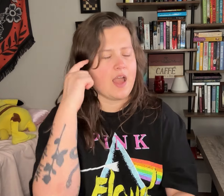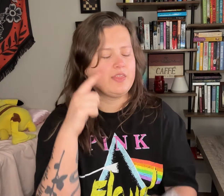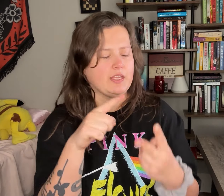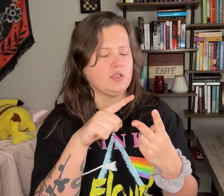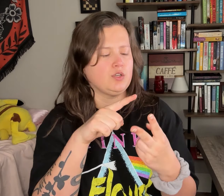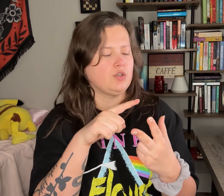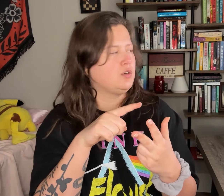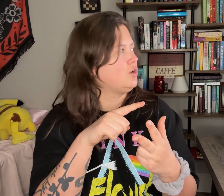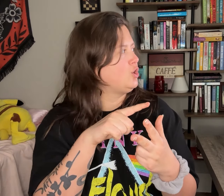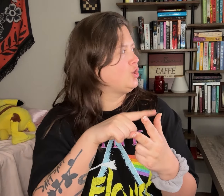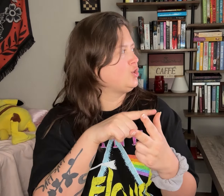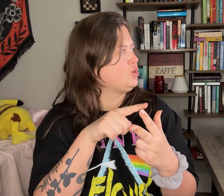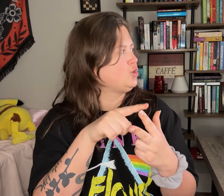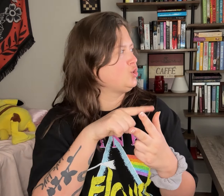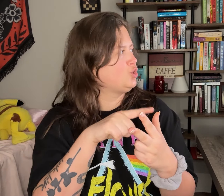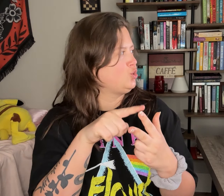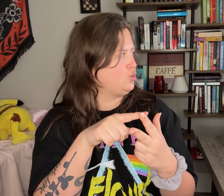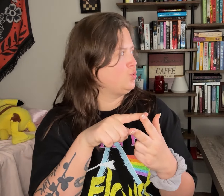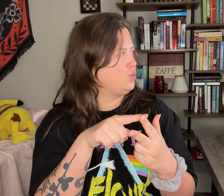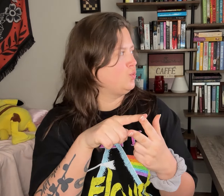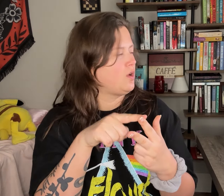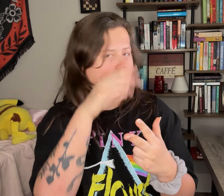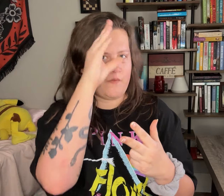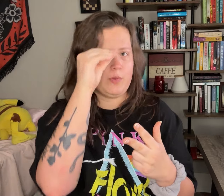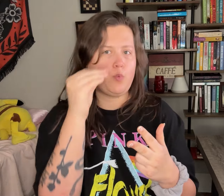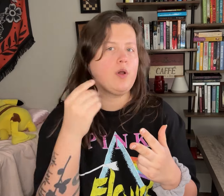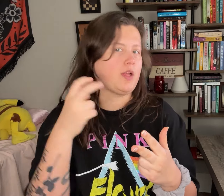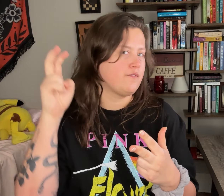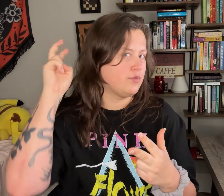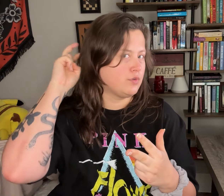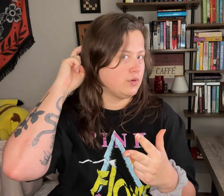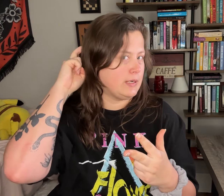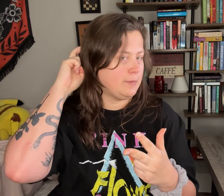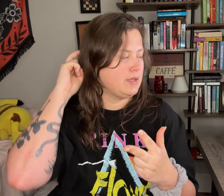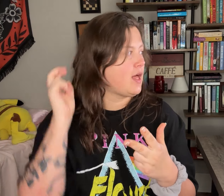I think two of the members have cochlear implants.